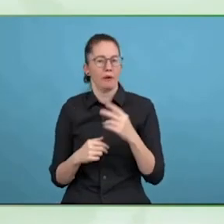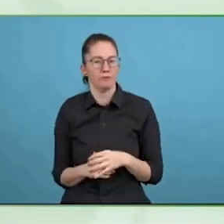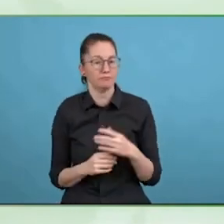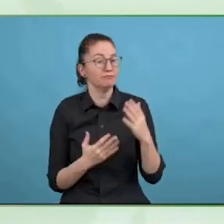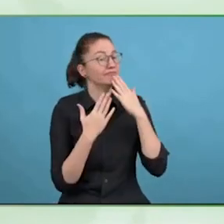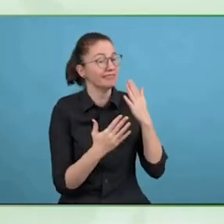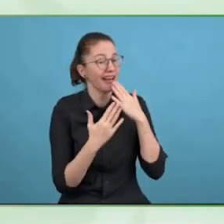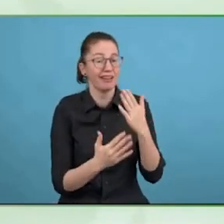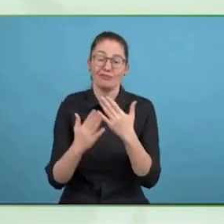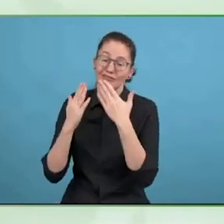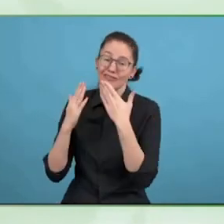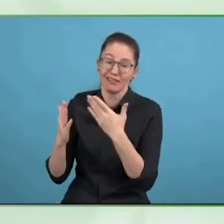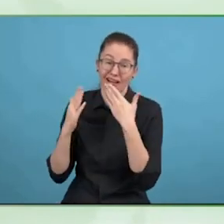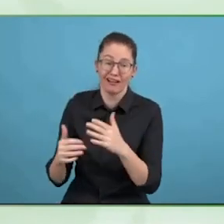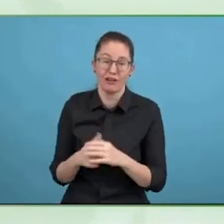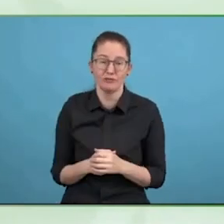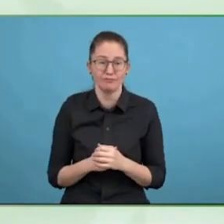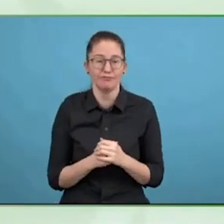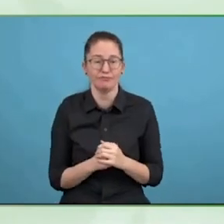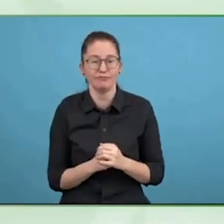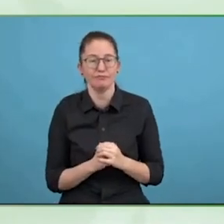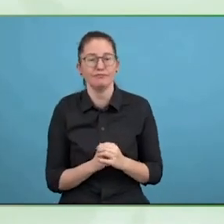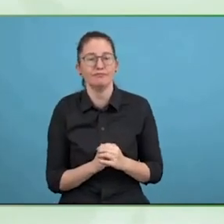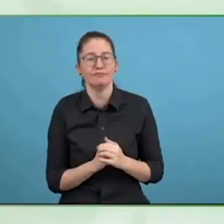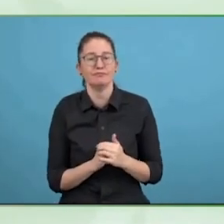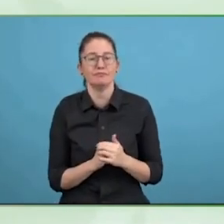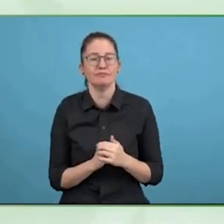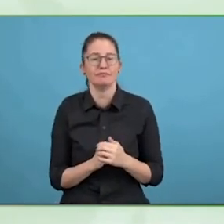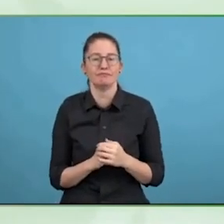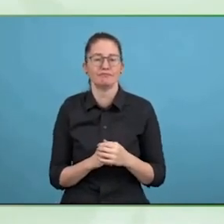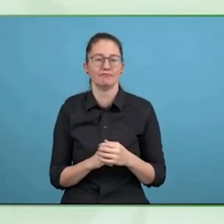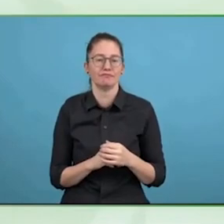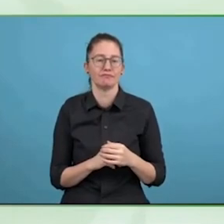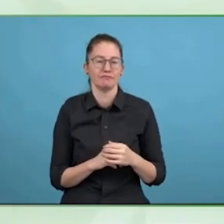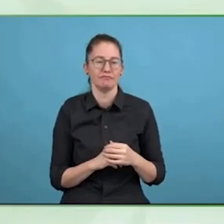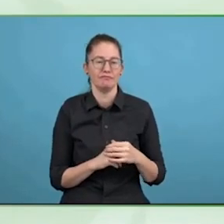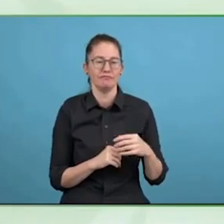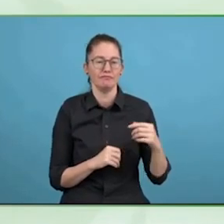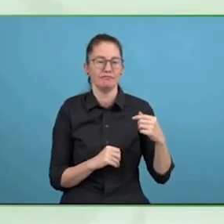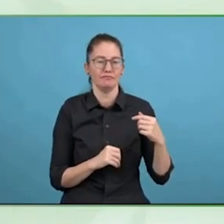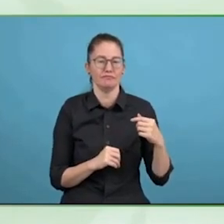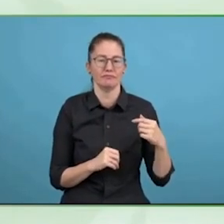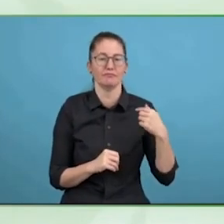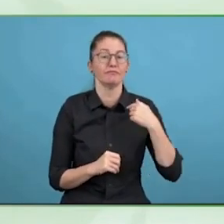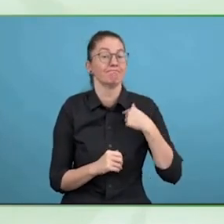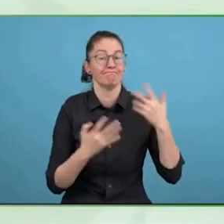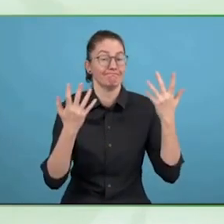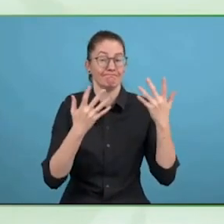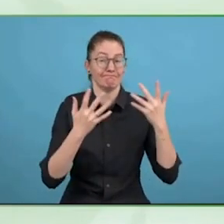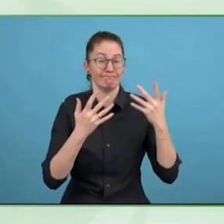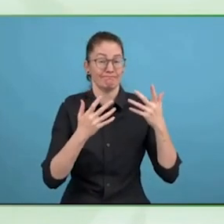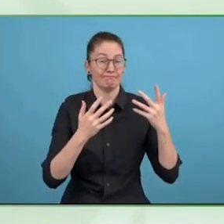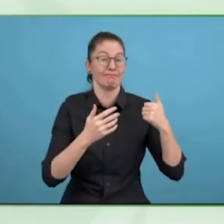totally unacceptable, and it is a ready shame that so many of us accept it. There is so -- there is no need.